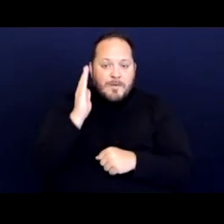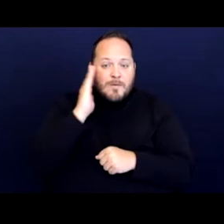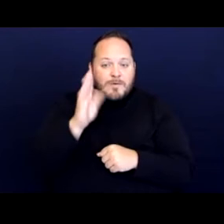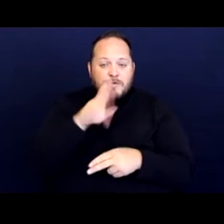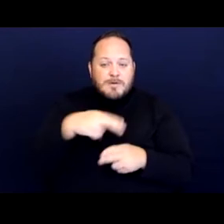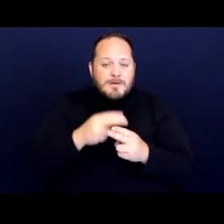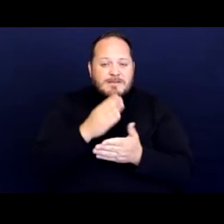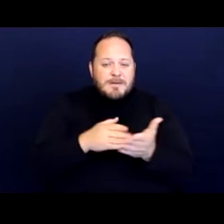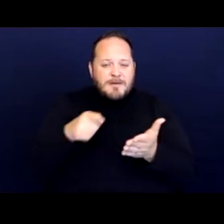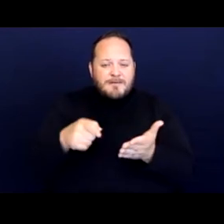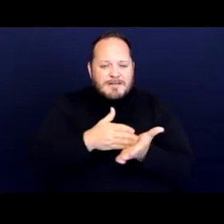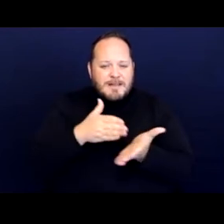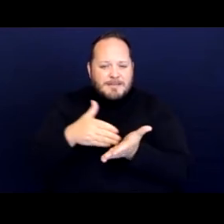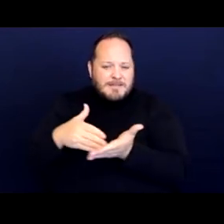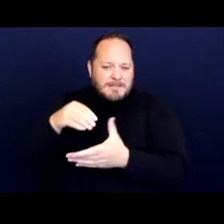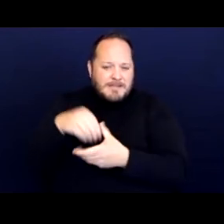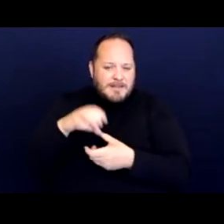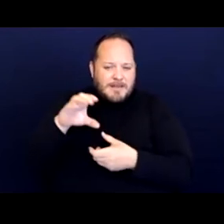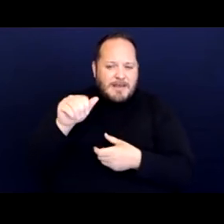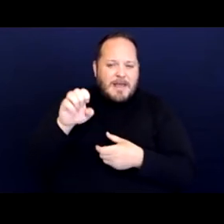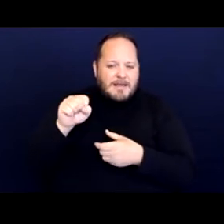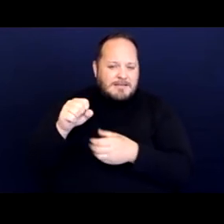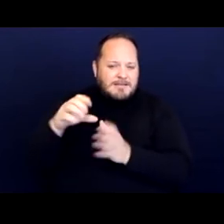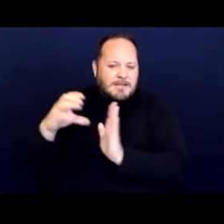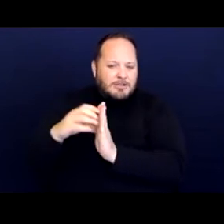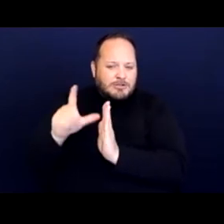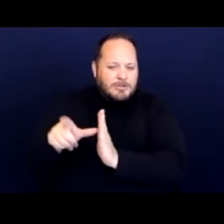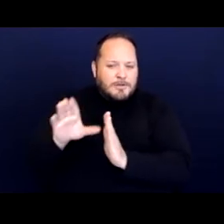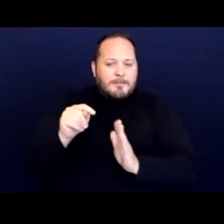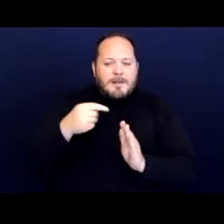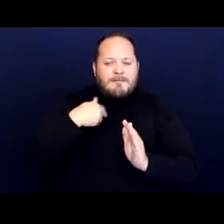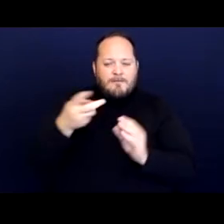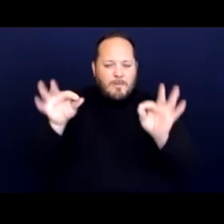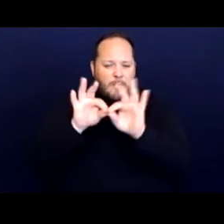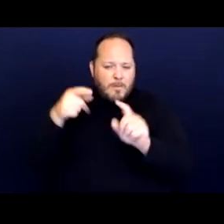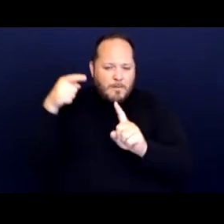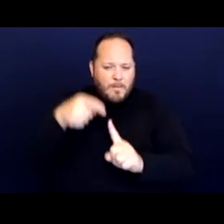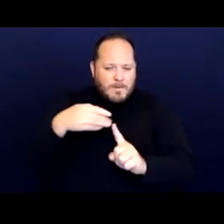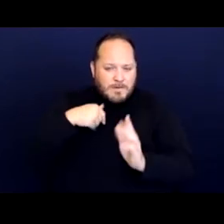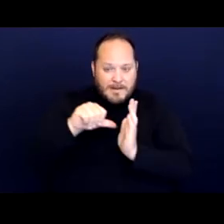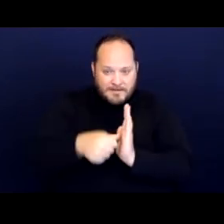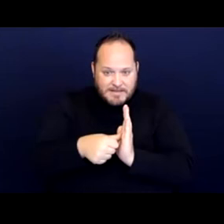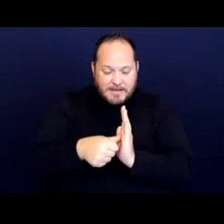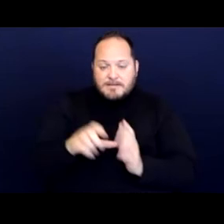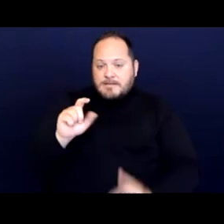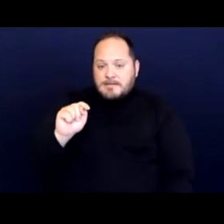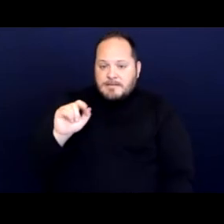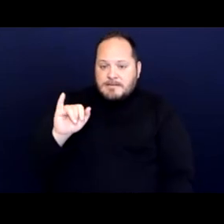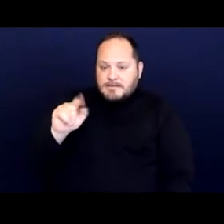in the case, the section but a couple of important points to emphasize is that title two protects individuals